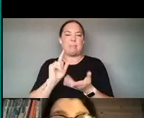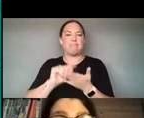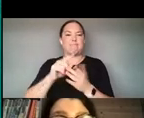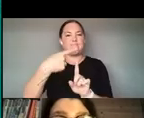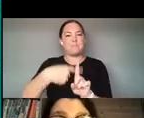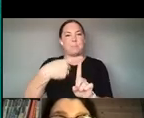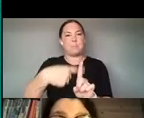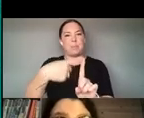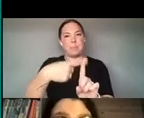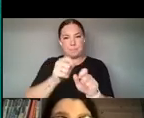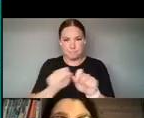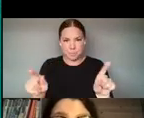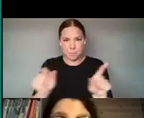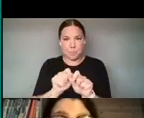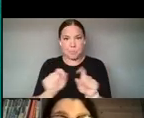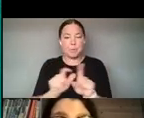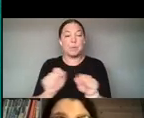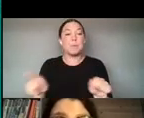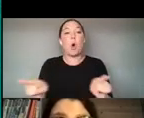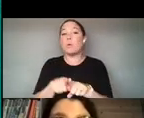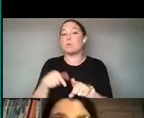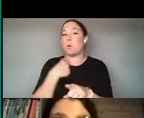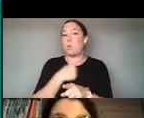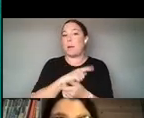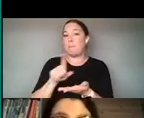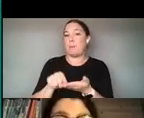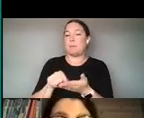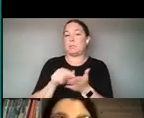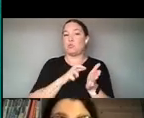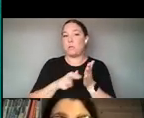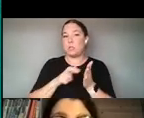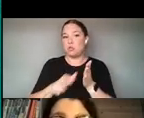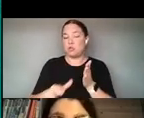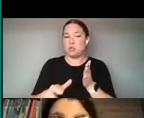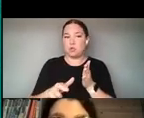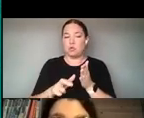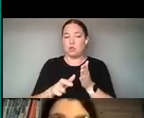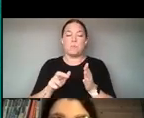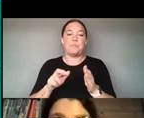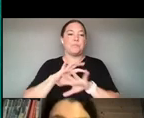PUBLISH RESEARCH. SO OUR COLLECTIVE WISDOM REPORT WHICH WAS CREATED BY THE CO-CREATION STUDIO